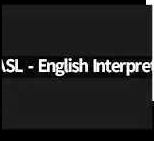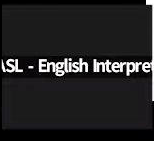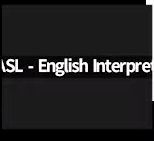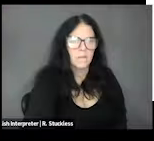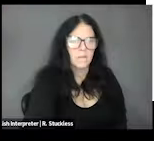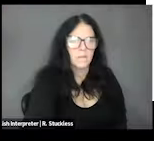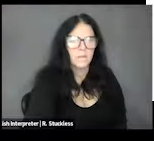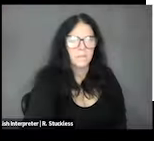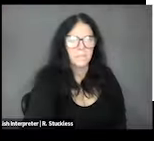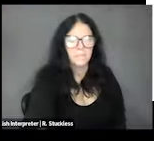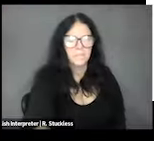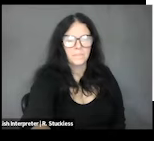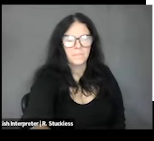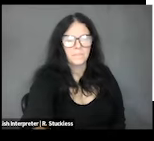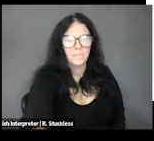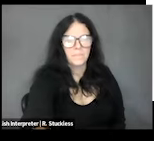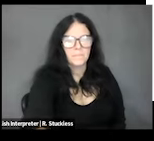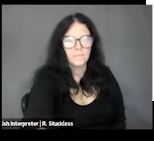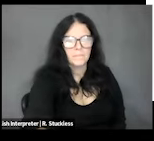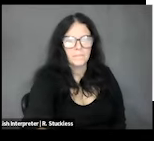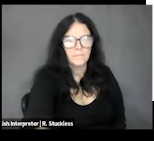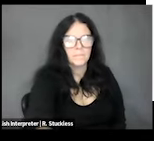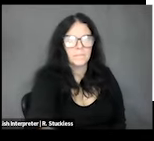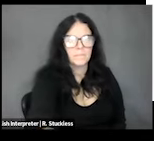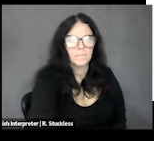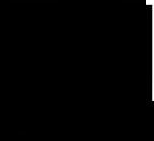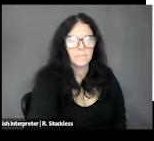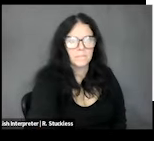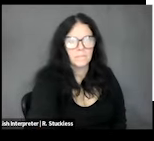and I'm so glad I ate lunch beforehand because I'm feeling a little hungry now that I heard